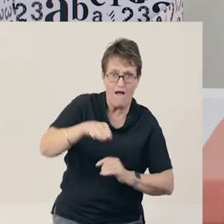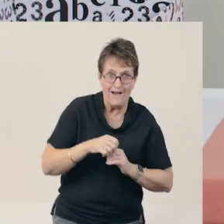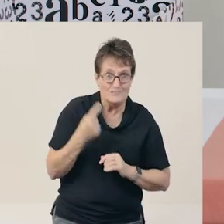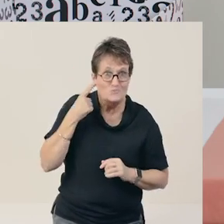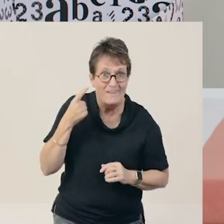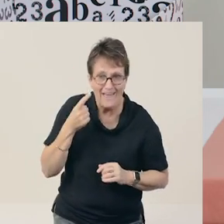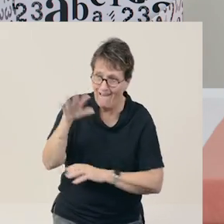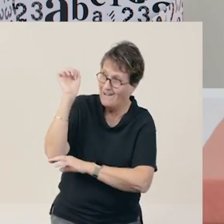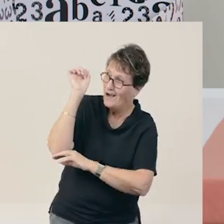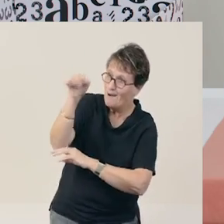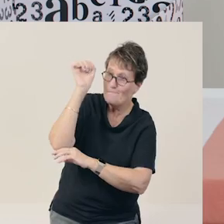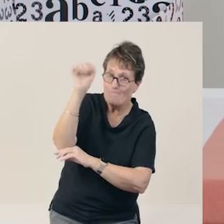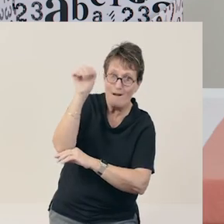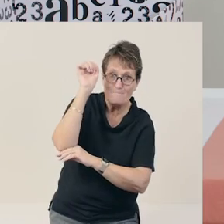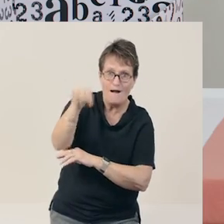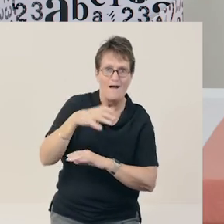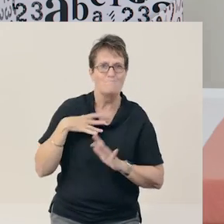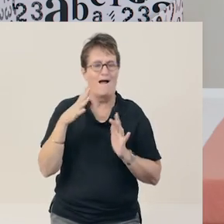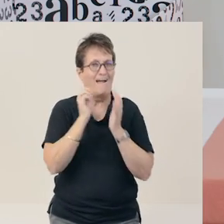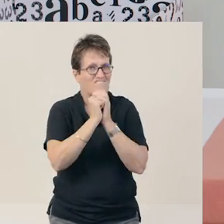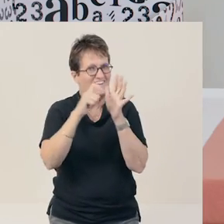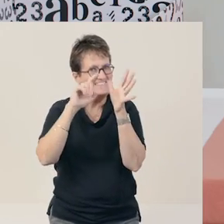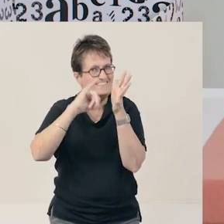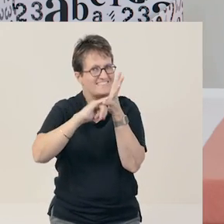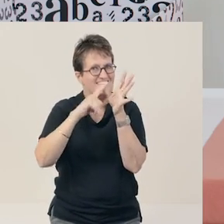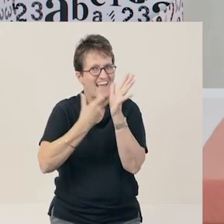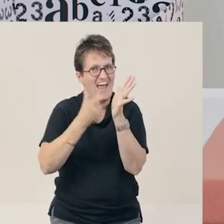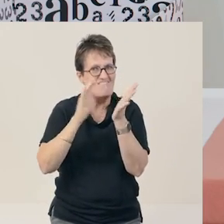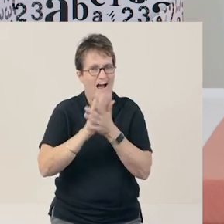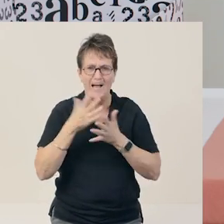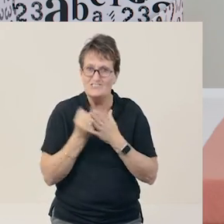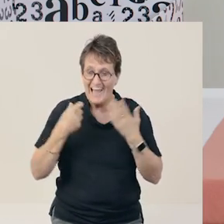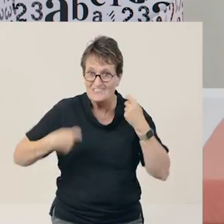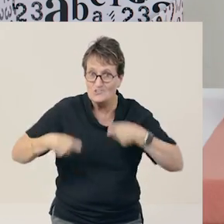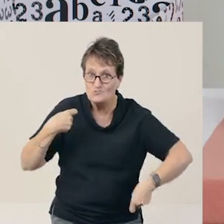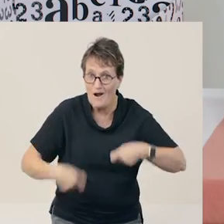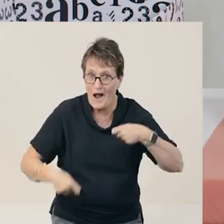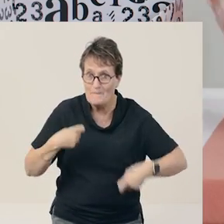I think my friend, Sarah, has arrived. Hi Laura! Hi, Sarah. Hi, everyone.